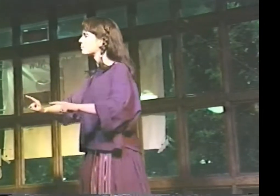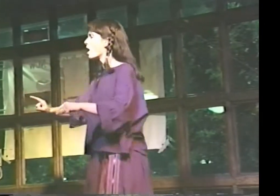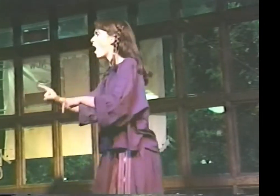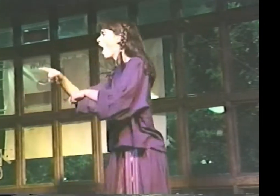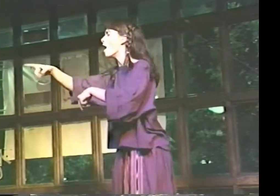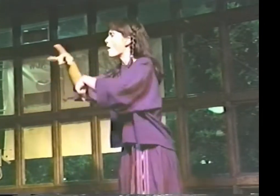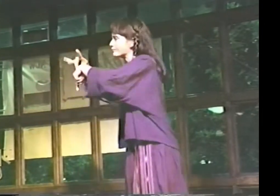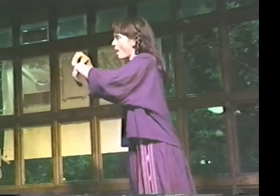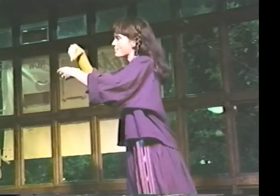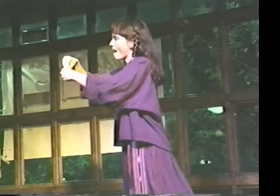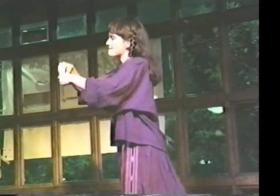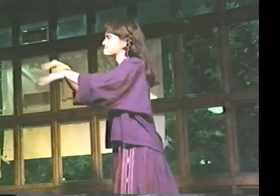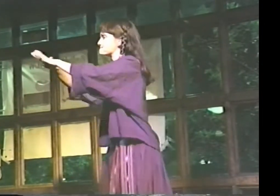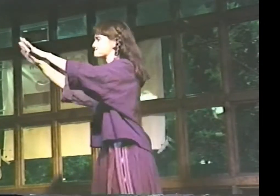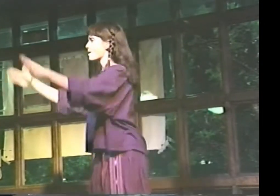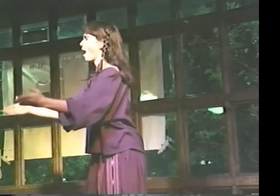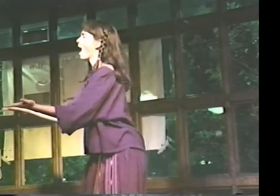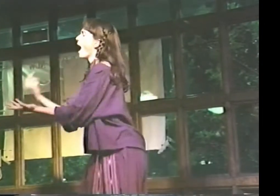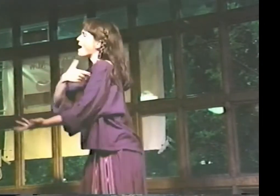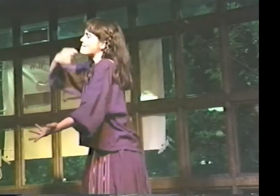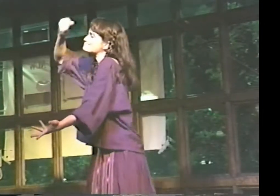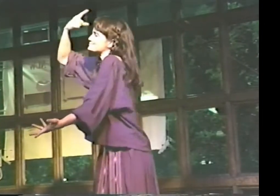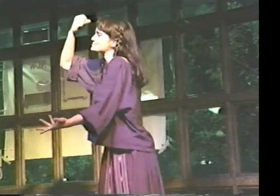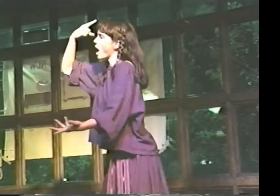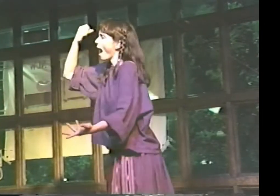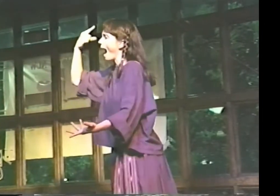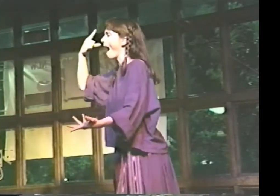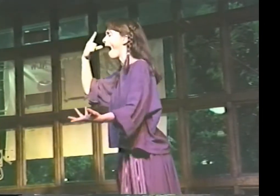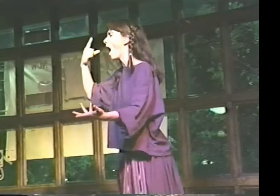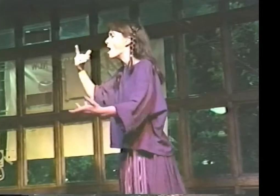"AND I DON'T UNDERSTAND HOW THE EARTH AND--YEAH, YEAH,